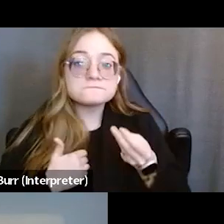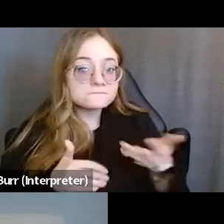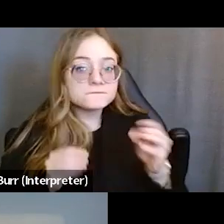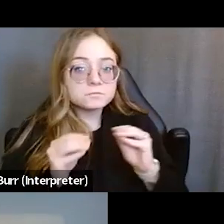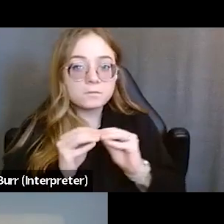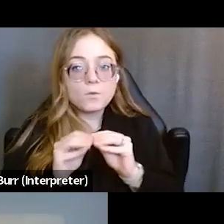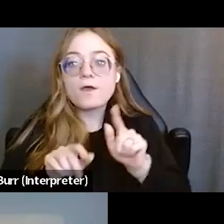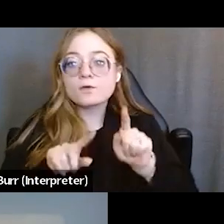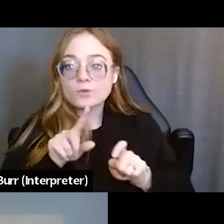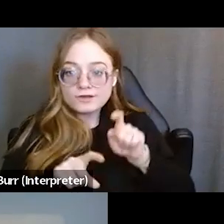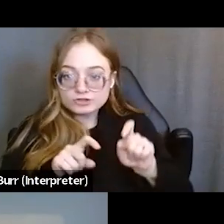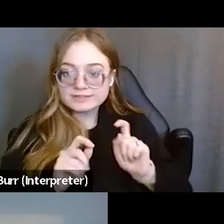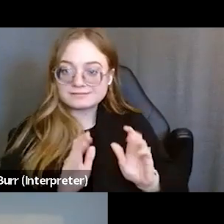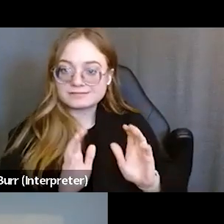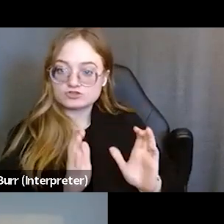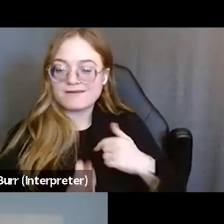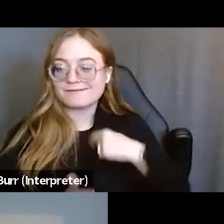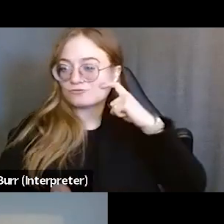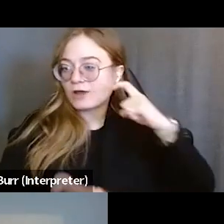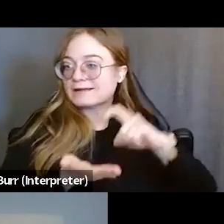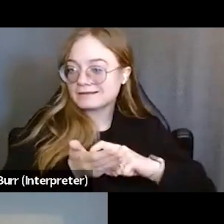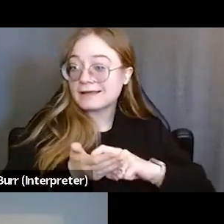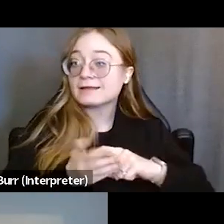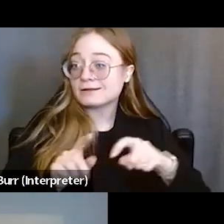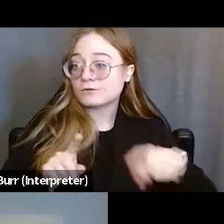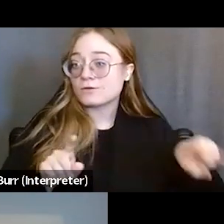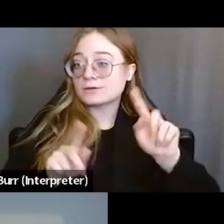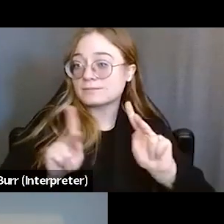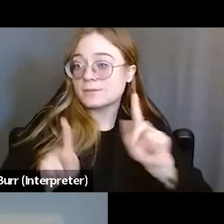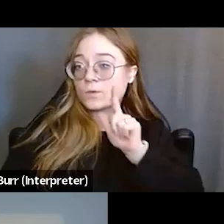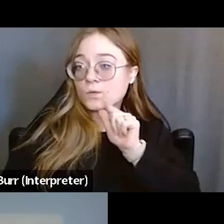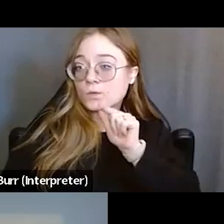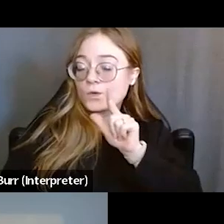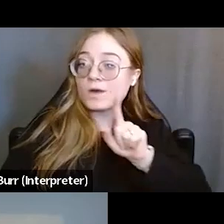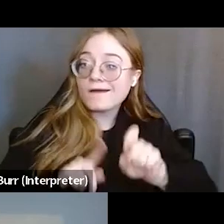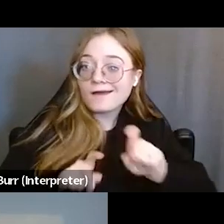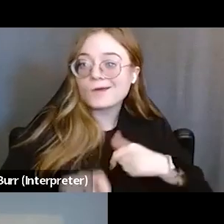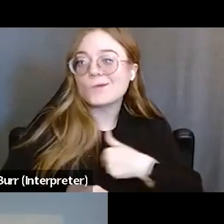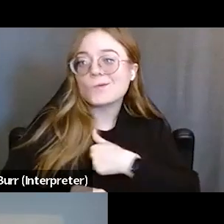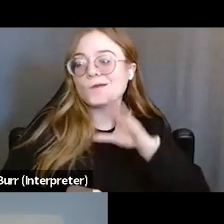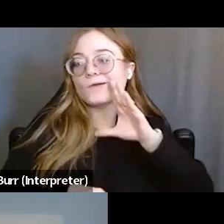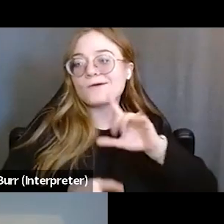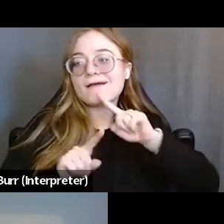I'm just recognizing to those questioners, we will answer your questions offline. Anything that's coming